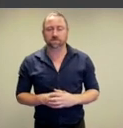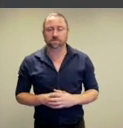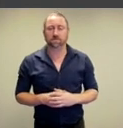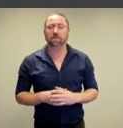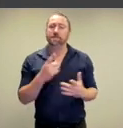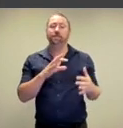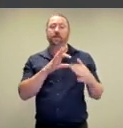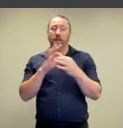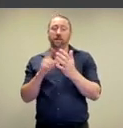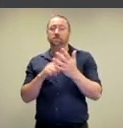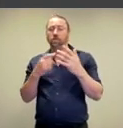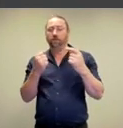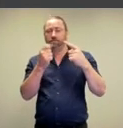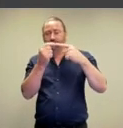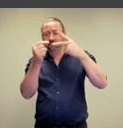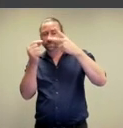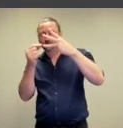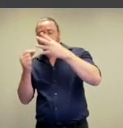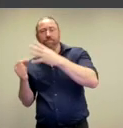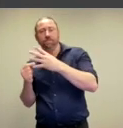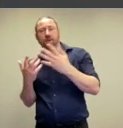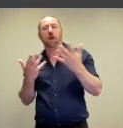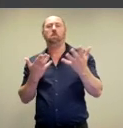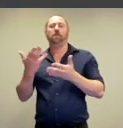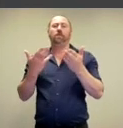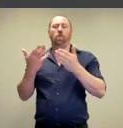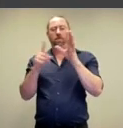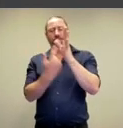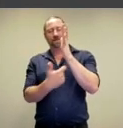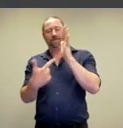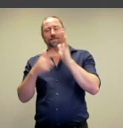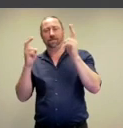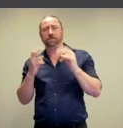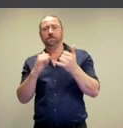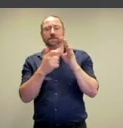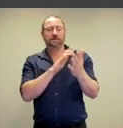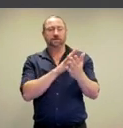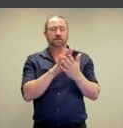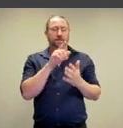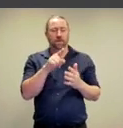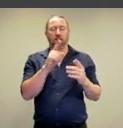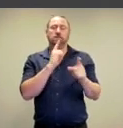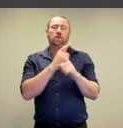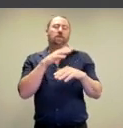work operates in relation to a number